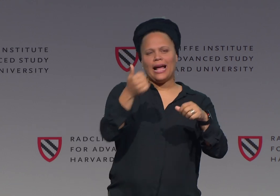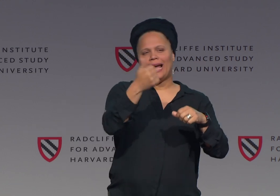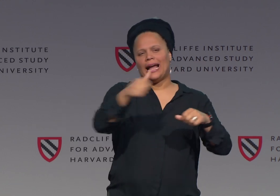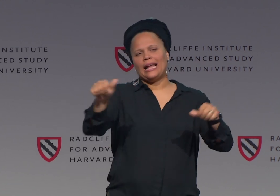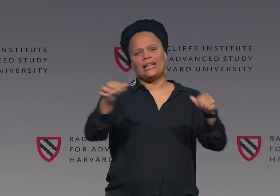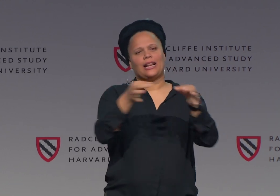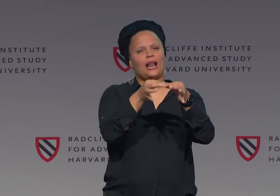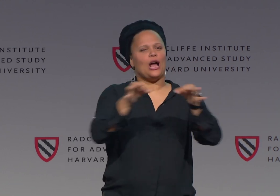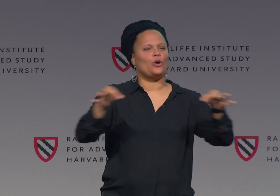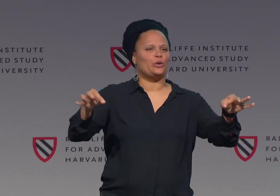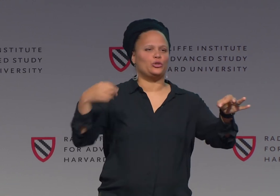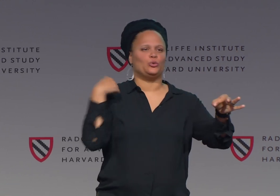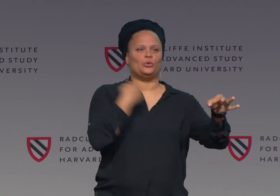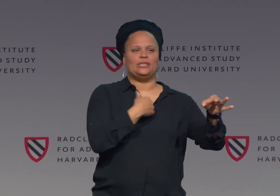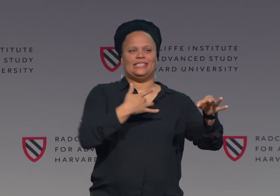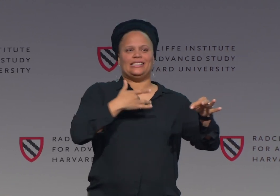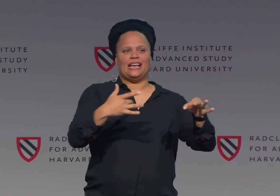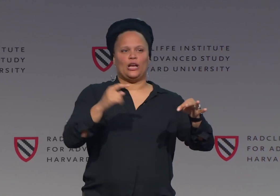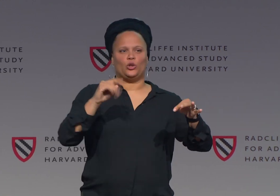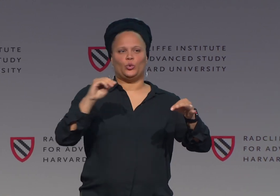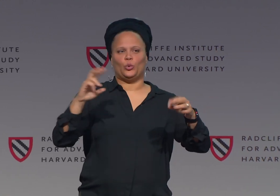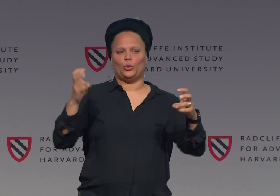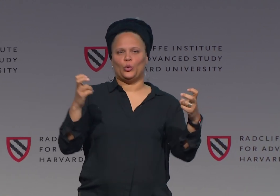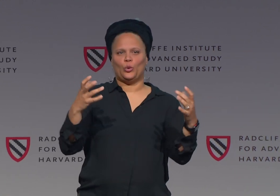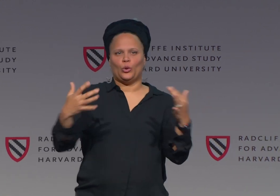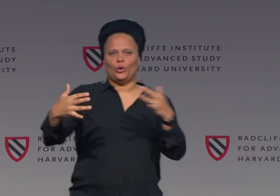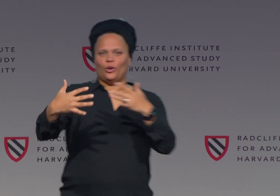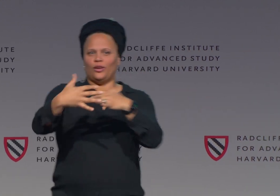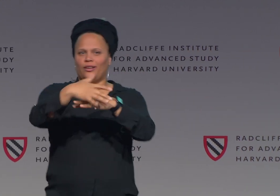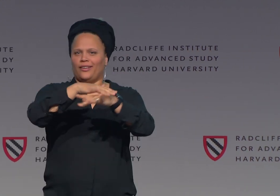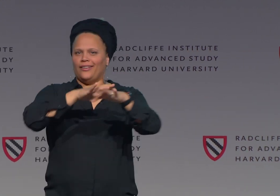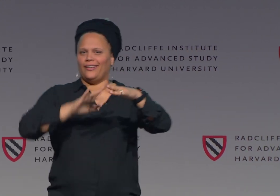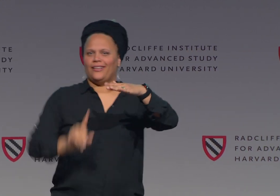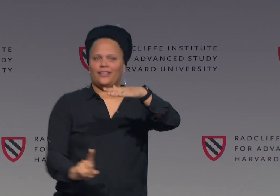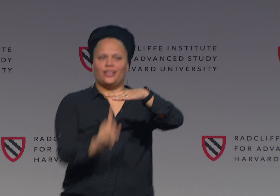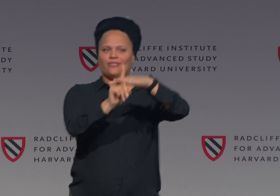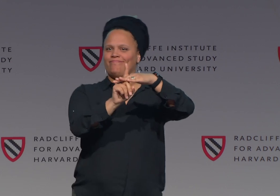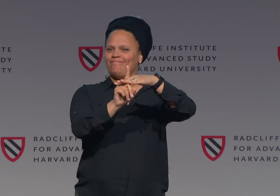And other signs that we might not have signs for, that have not yet been established.